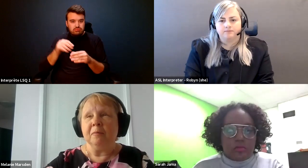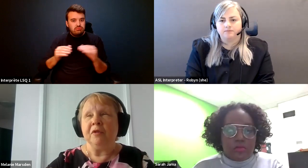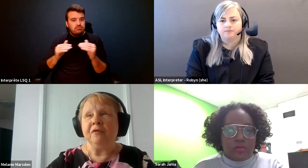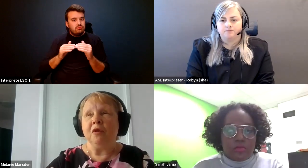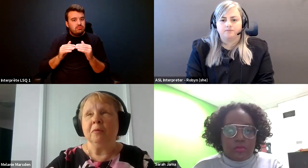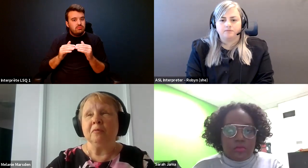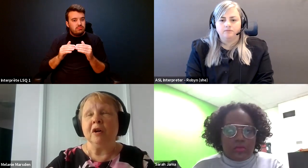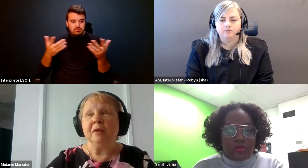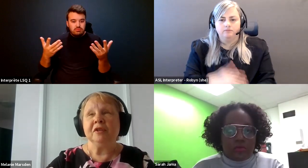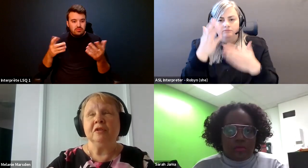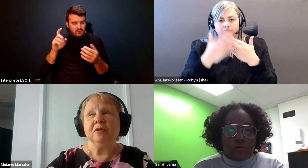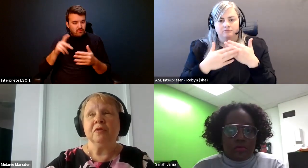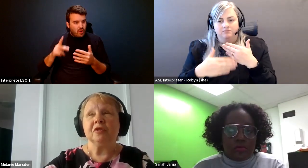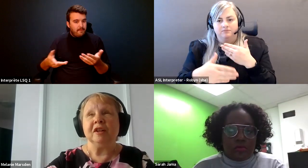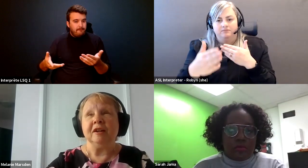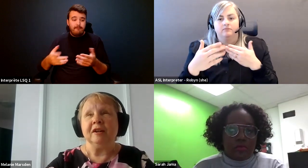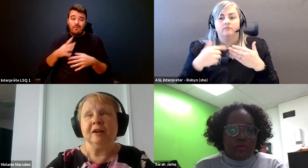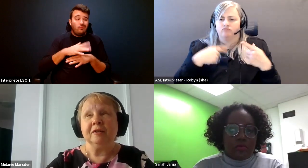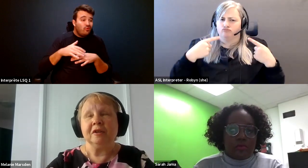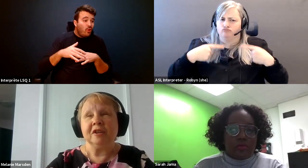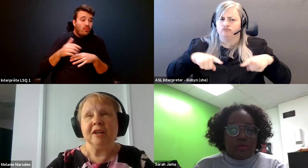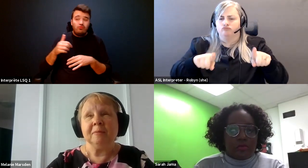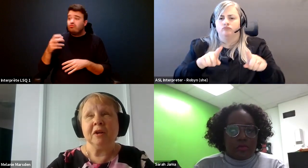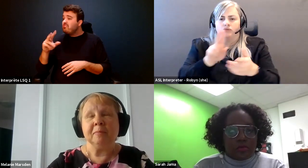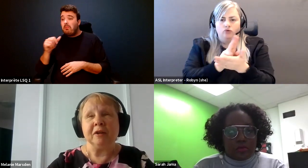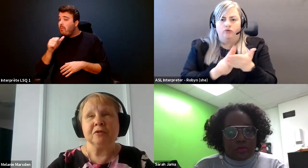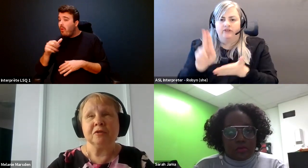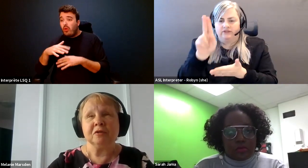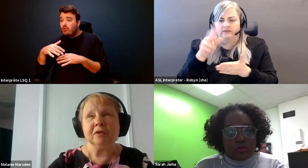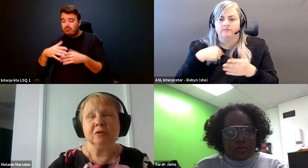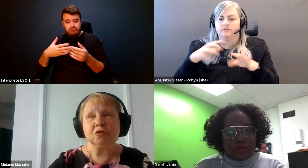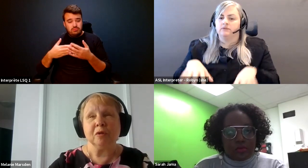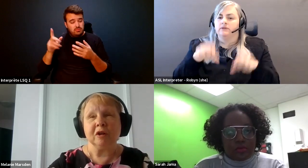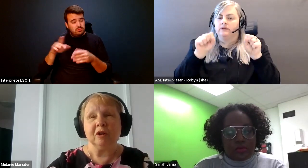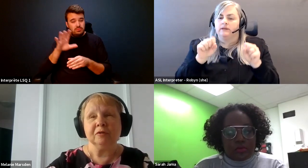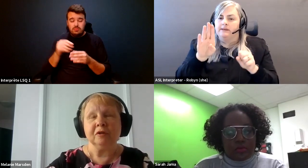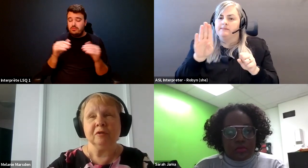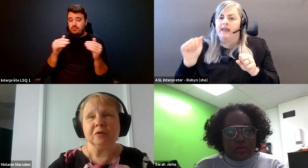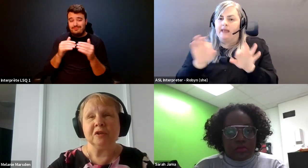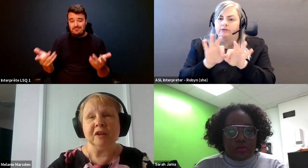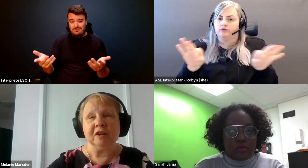Melanie Marsden: Moving forward while I was in university taking my bachelor's degree in social work across the university.